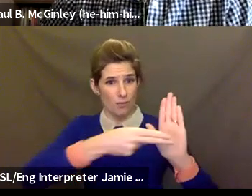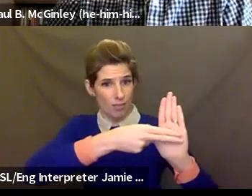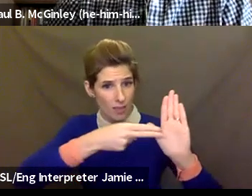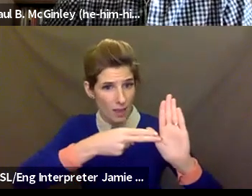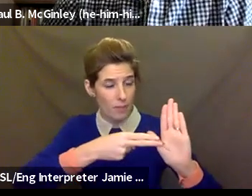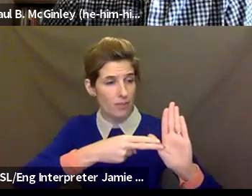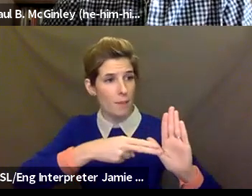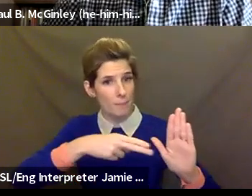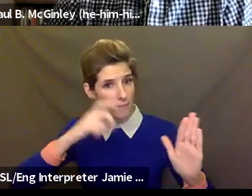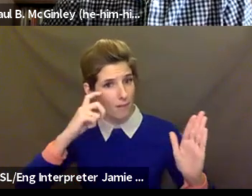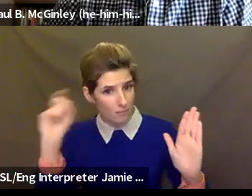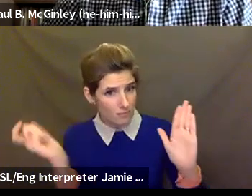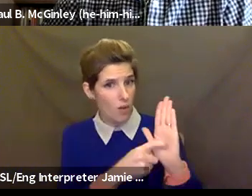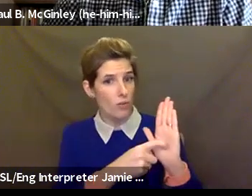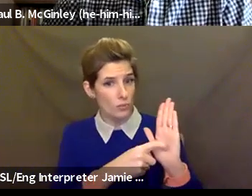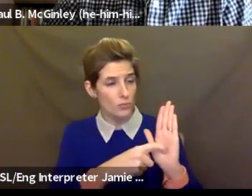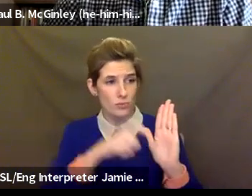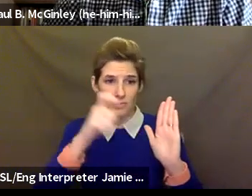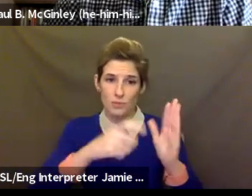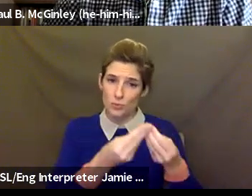people to try to solve them. S I think yes, I think virtual